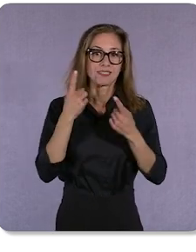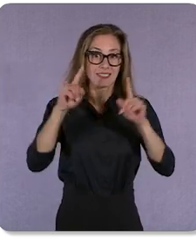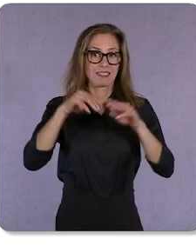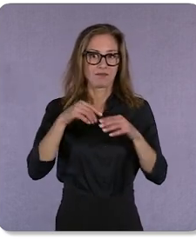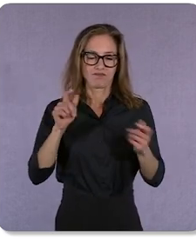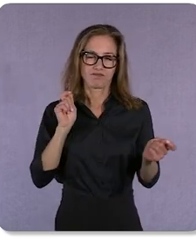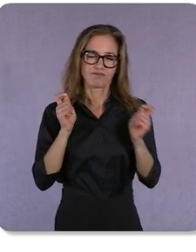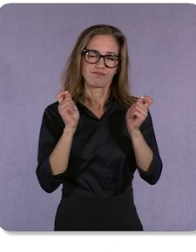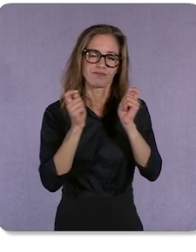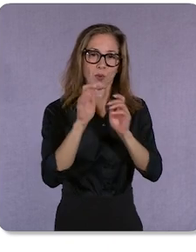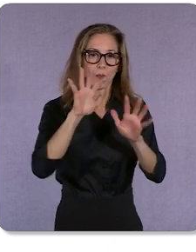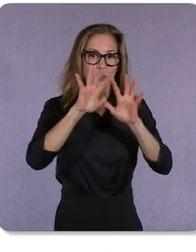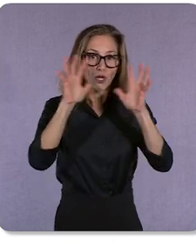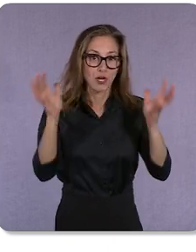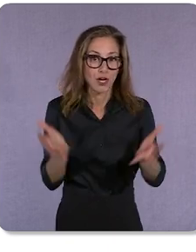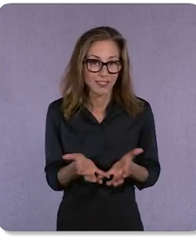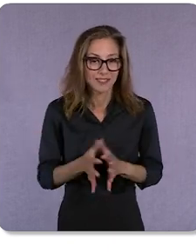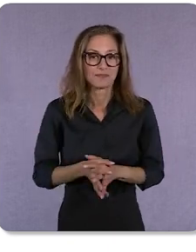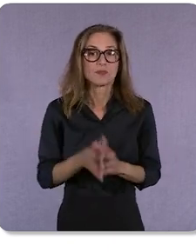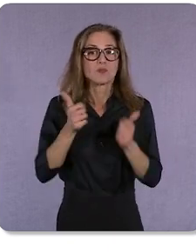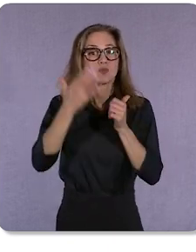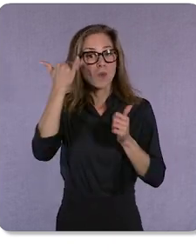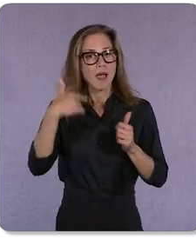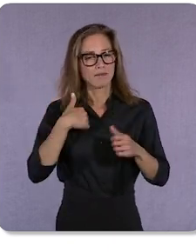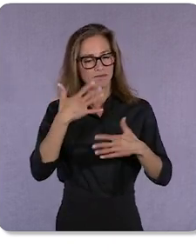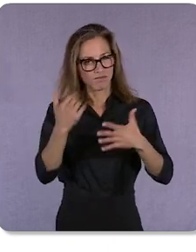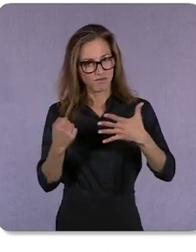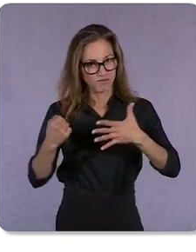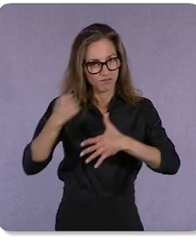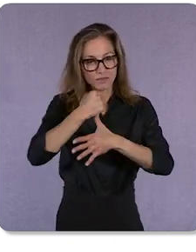Which is why we’ve made it a priority to build tools that help you keep a pulse on trends,